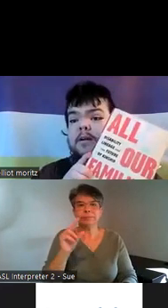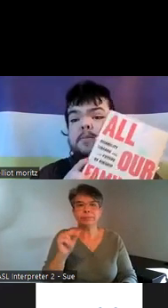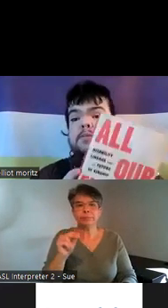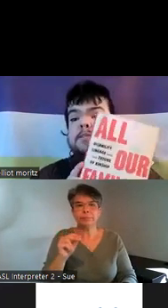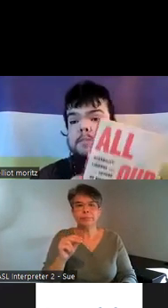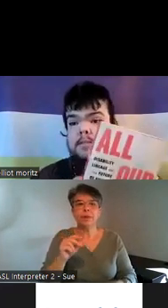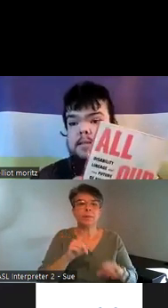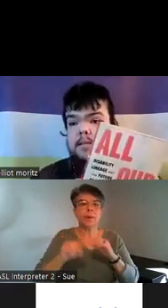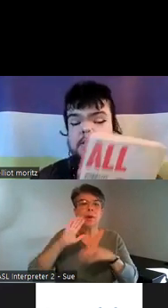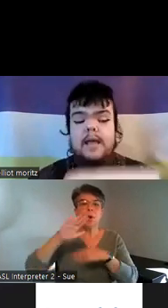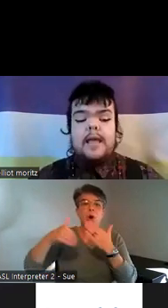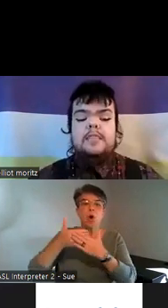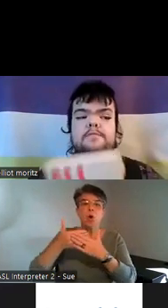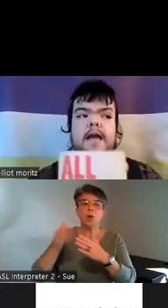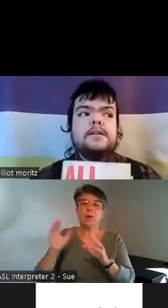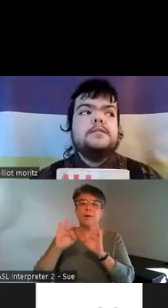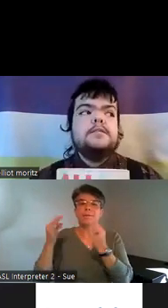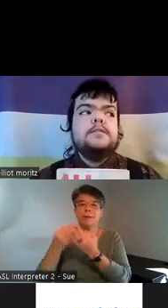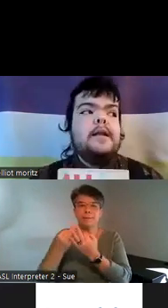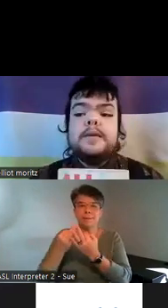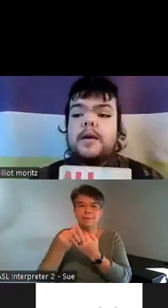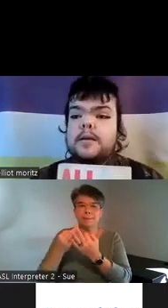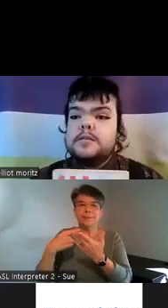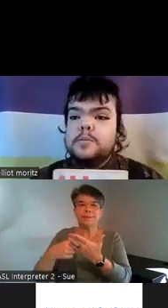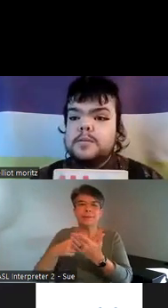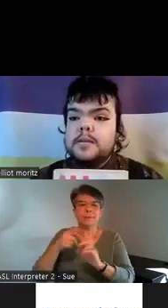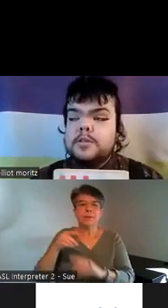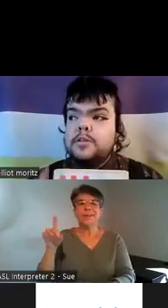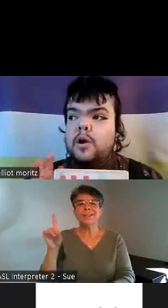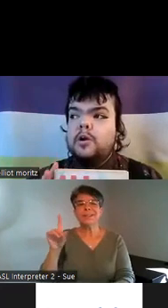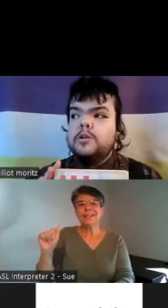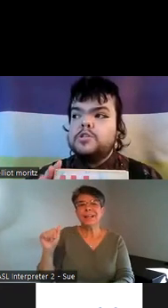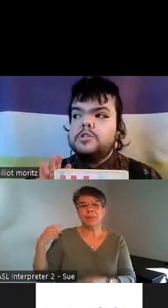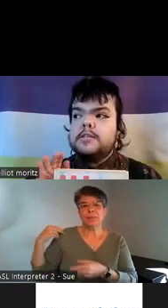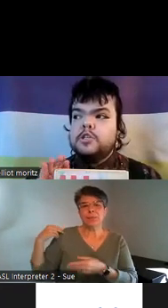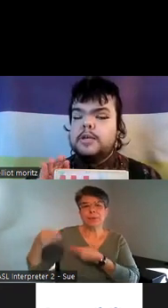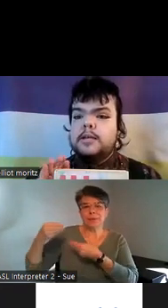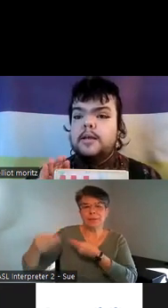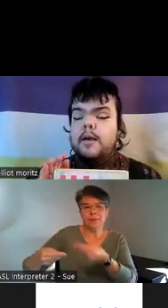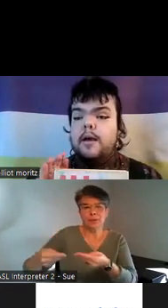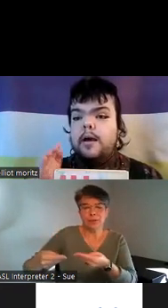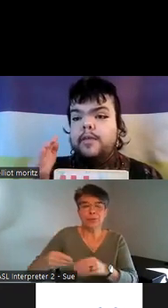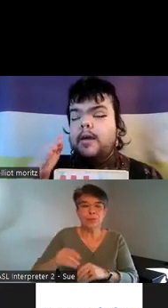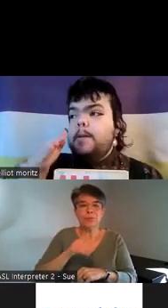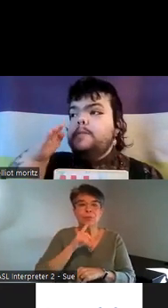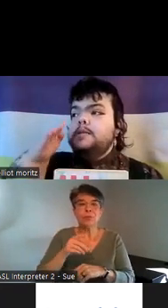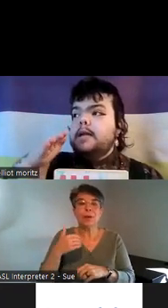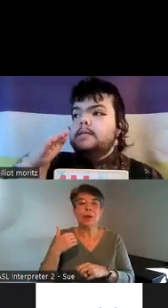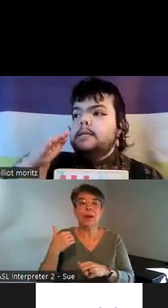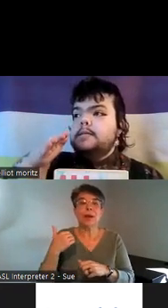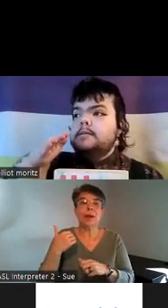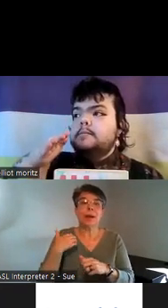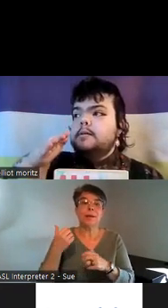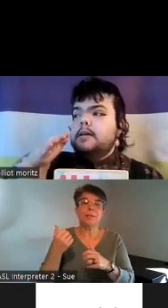talks about disabled lineage and the fact that because there was such a large section of like 19